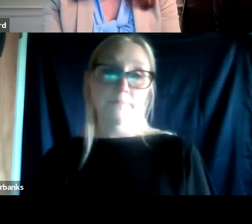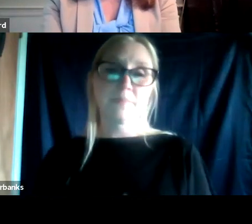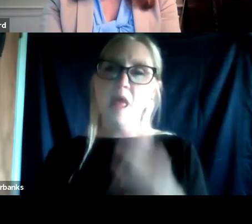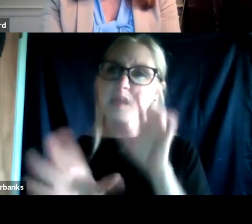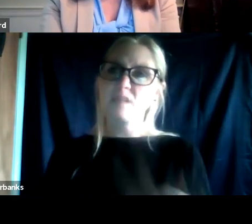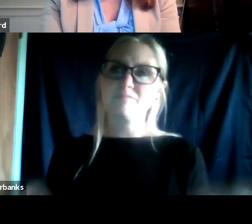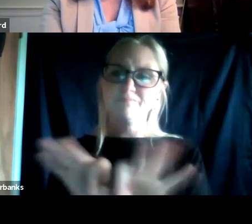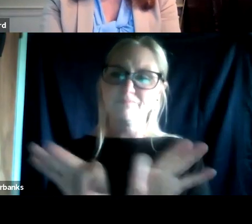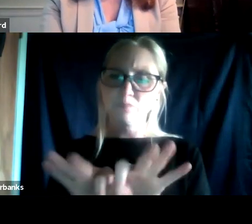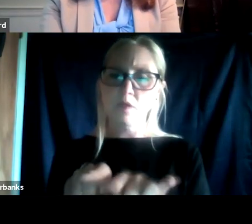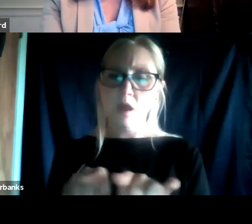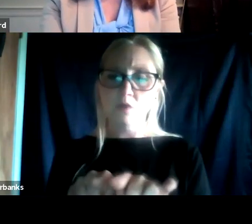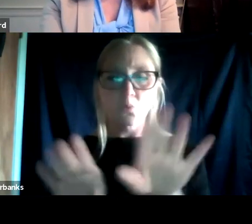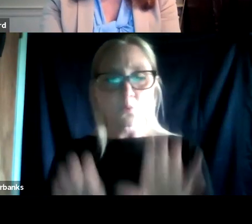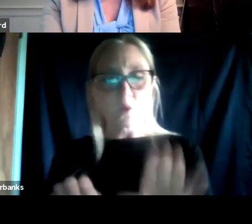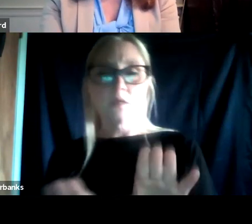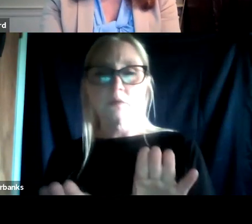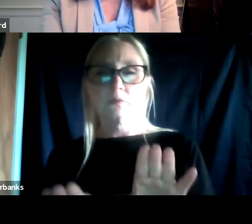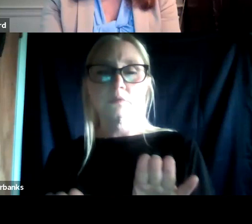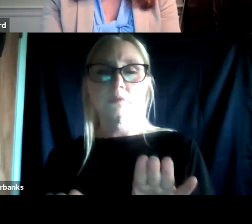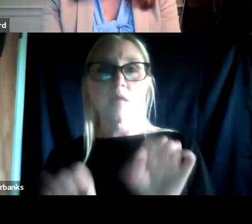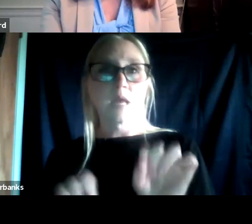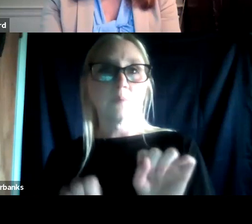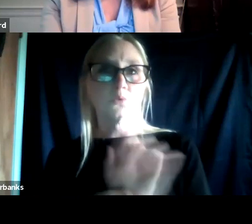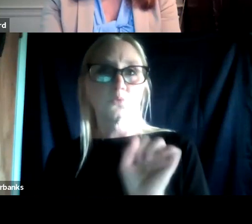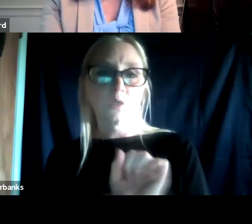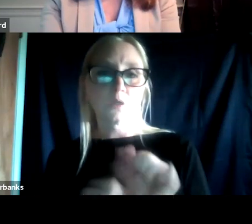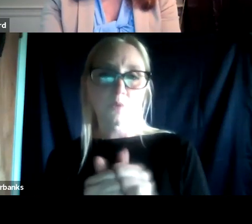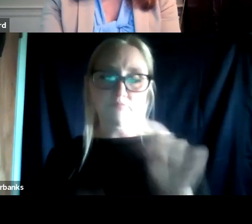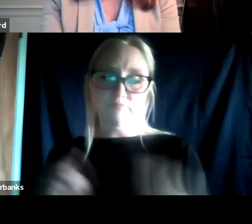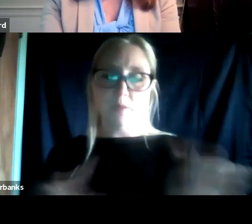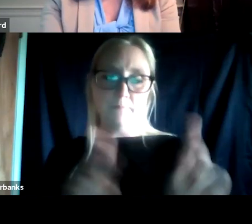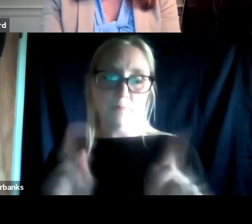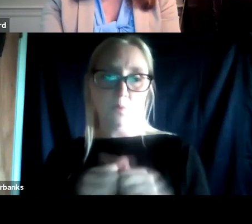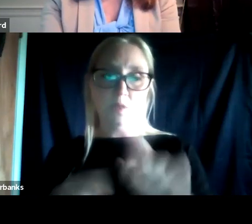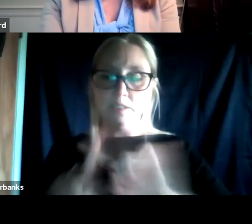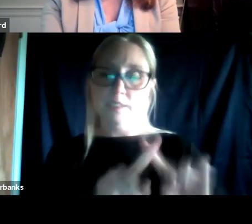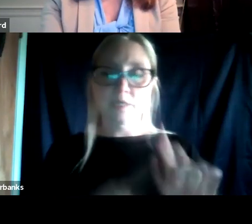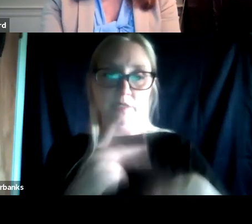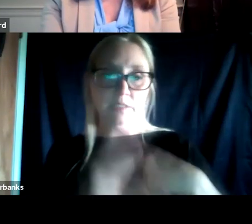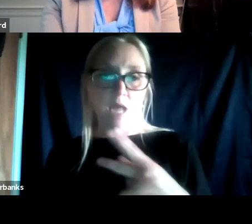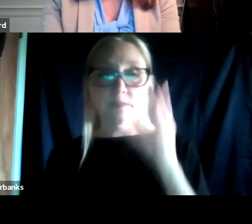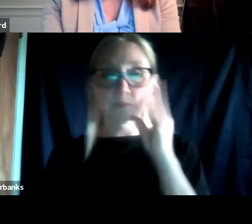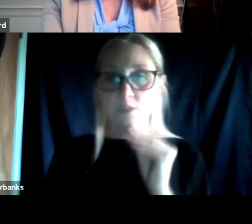one of the wonderful things about being on treatment court team is you get to work with so many people with different kinds of experience and professional backgrounds as well as different clients